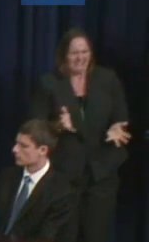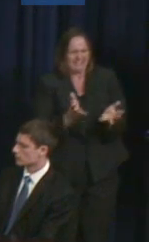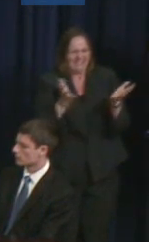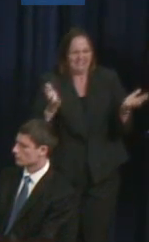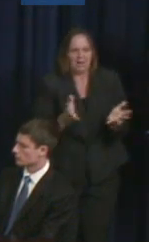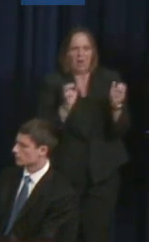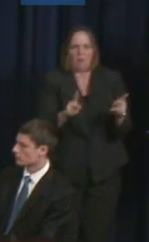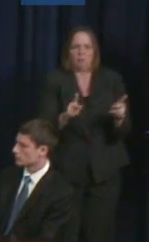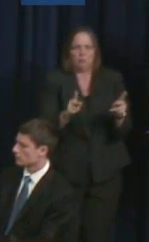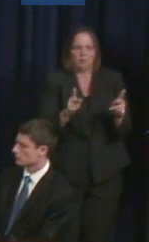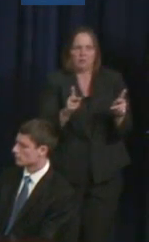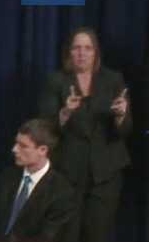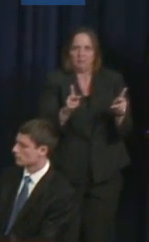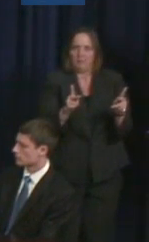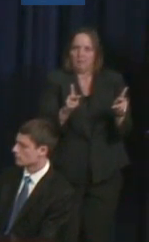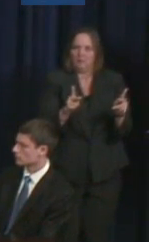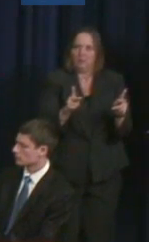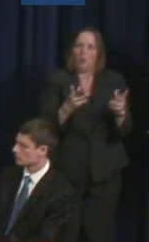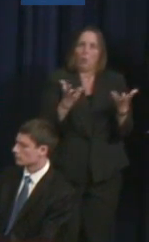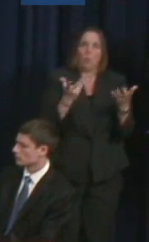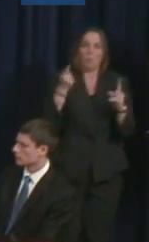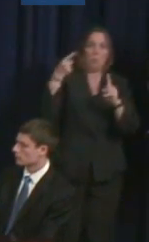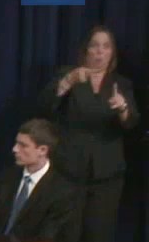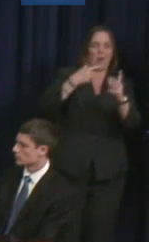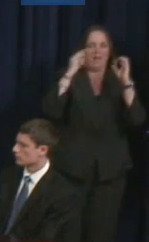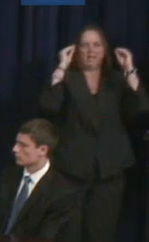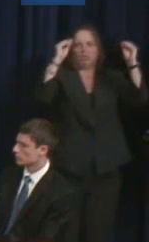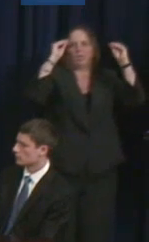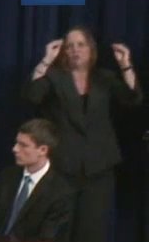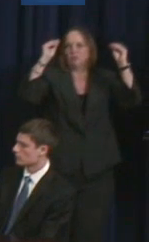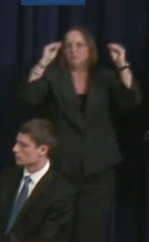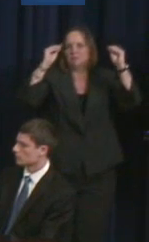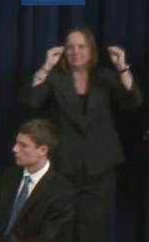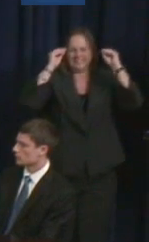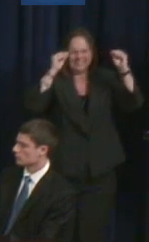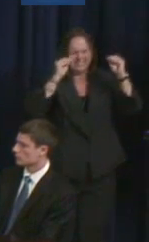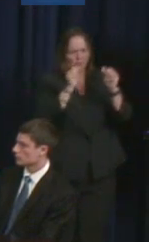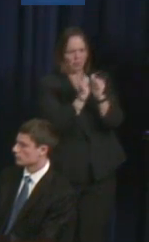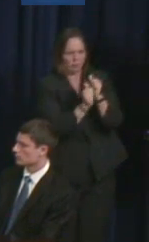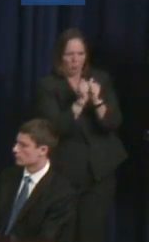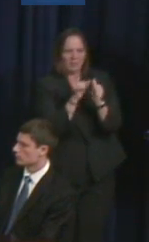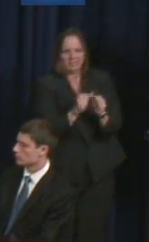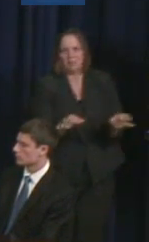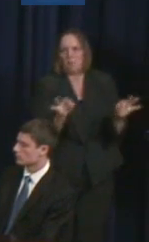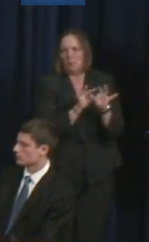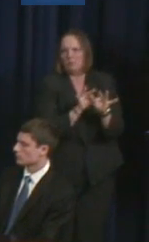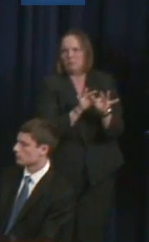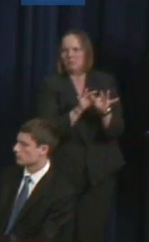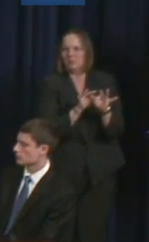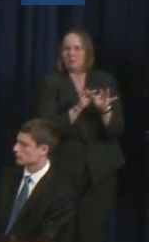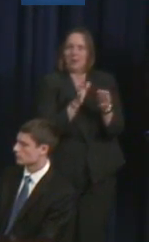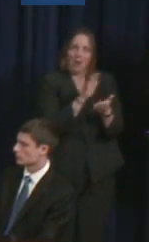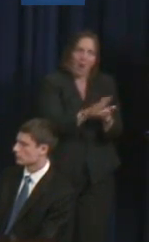disabilities is education. Educating people why sports is important in their lives, why they need to have a college degree and break the